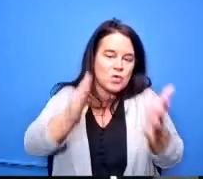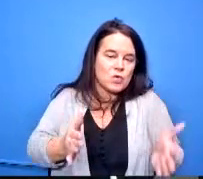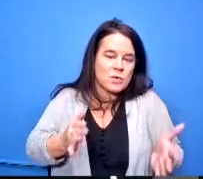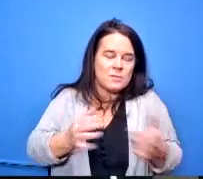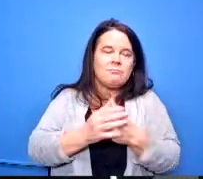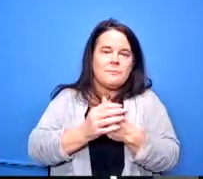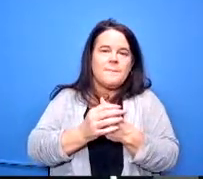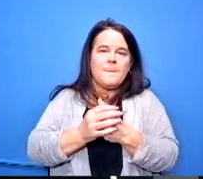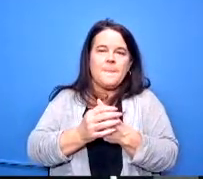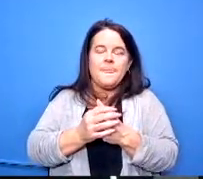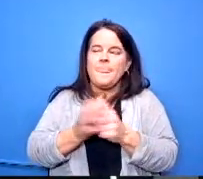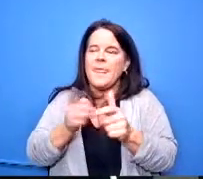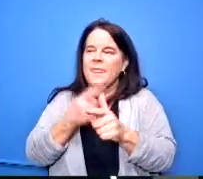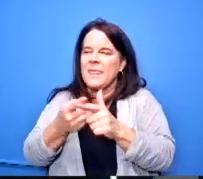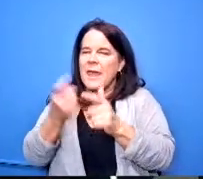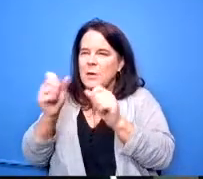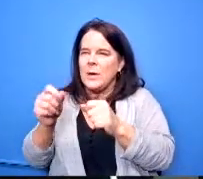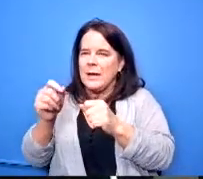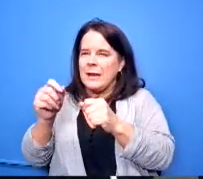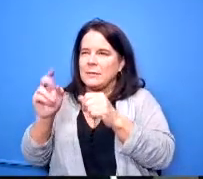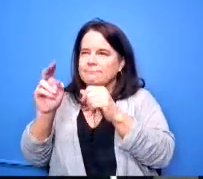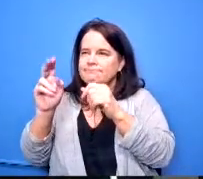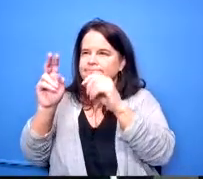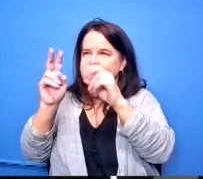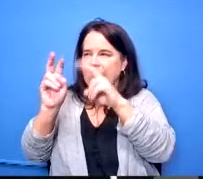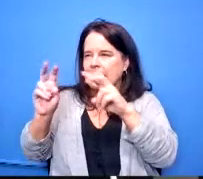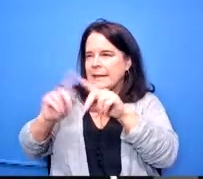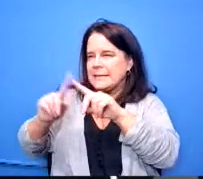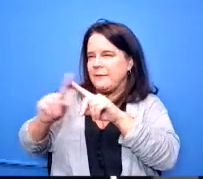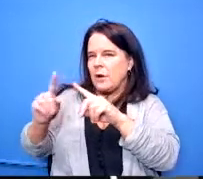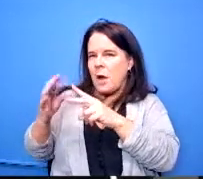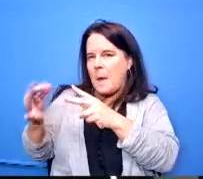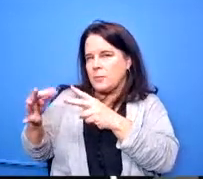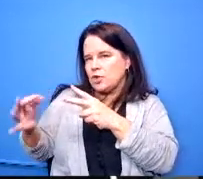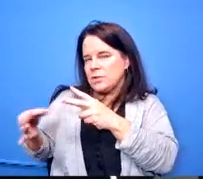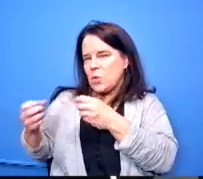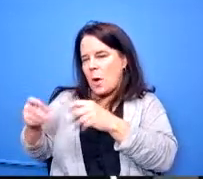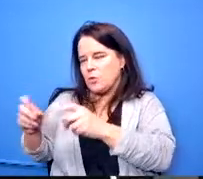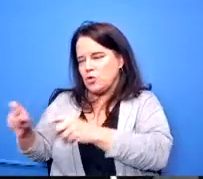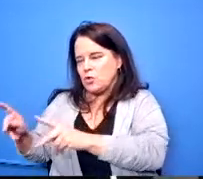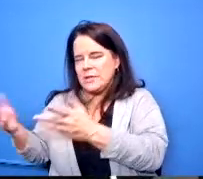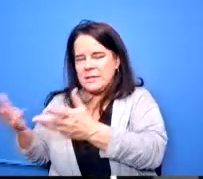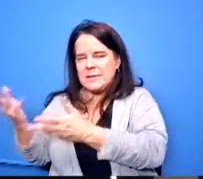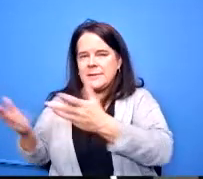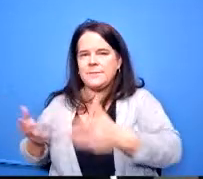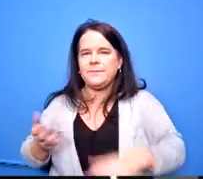possibilities of transportation knowing what numbers we use so just you know thinking